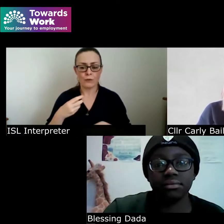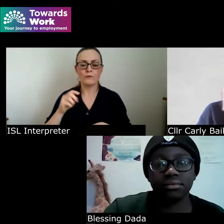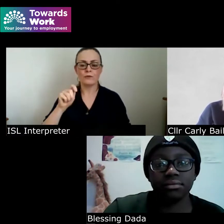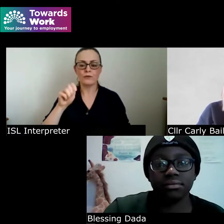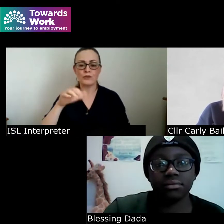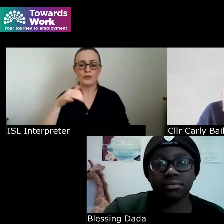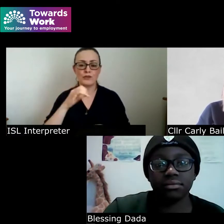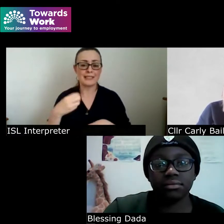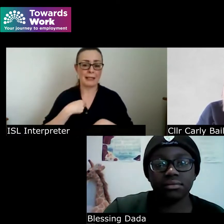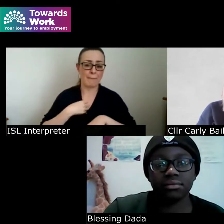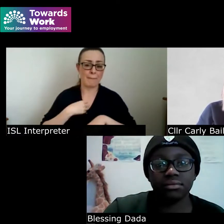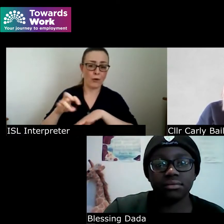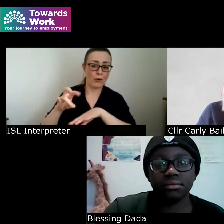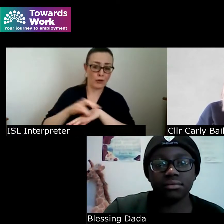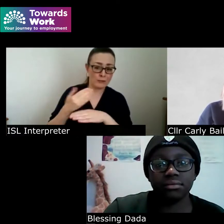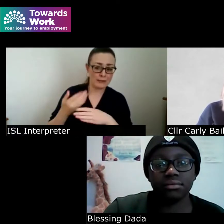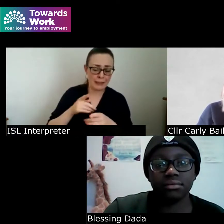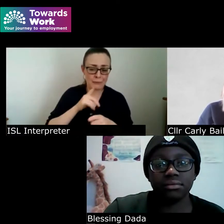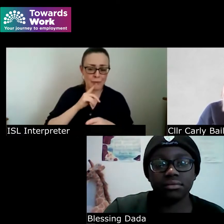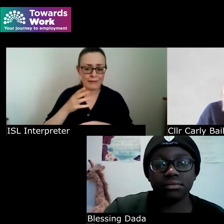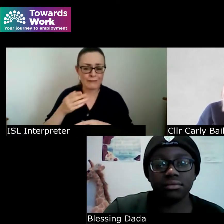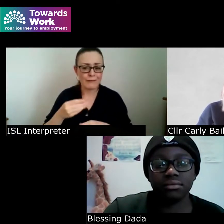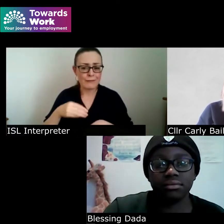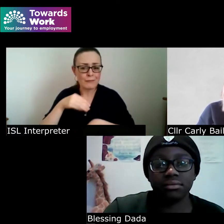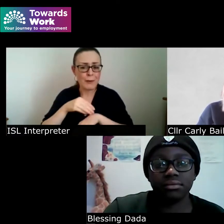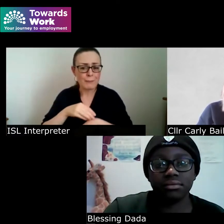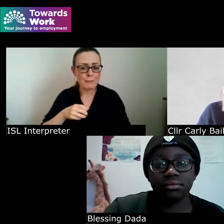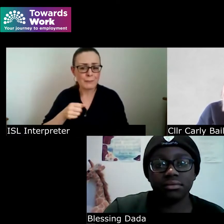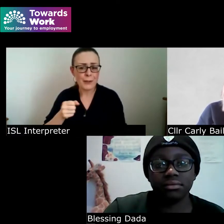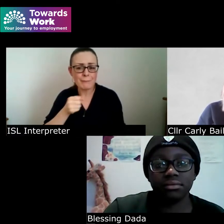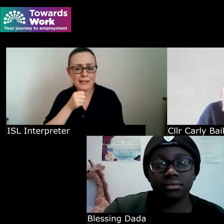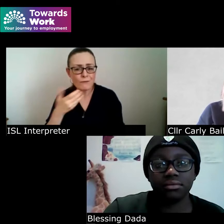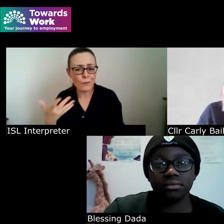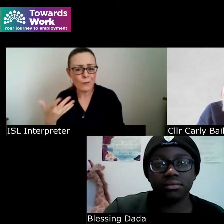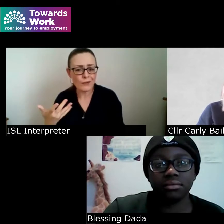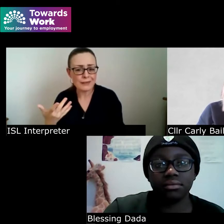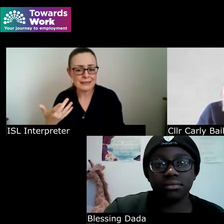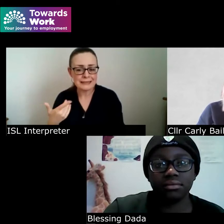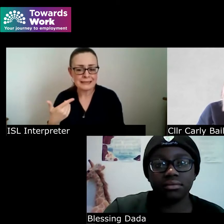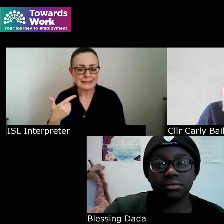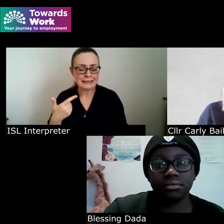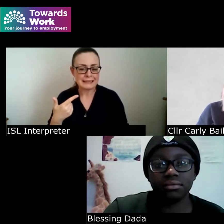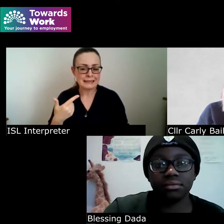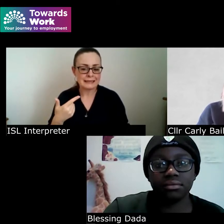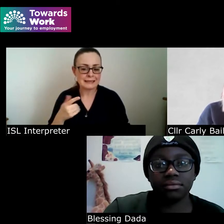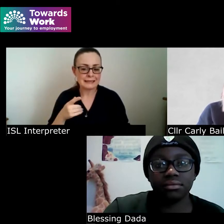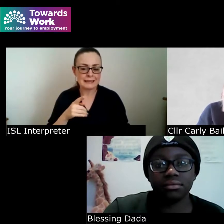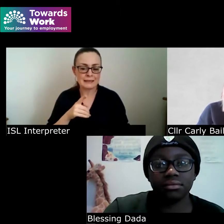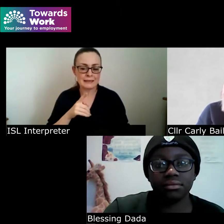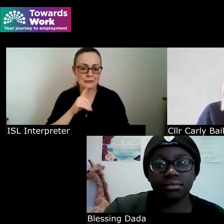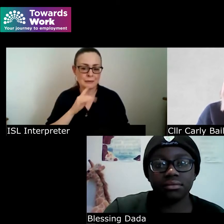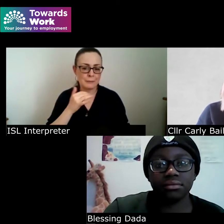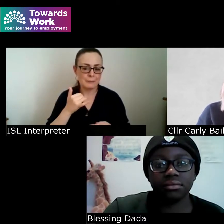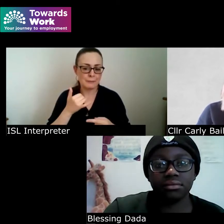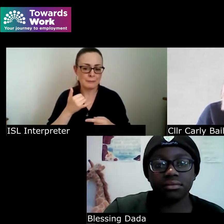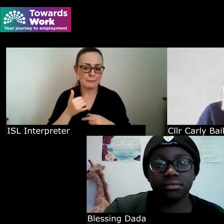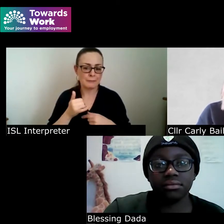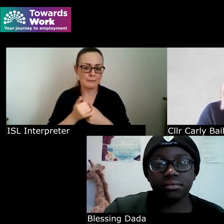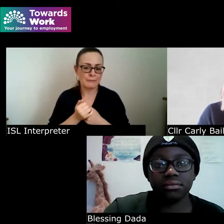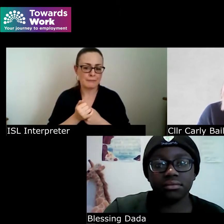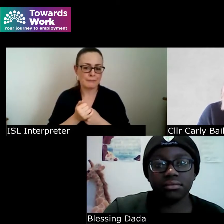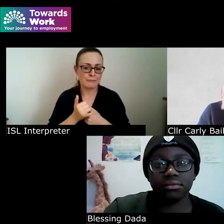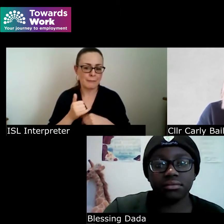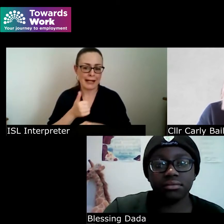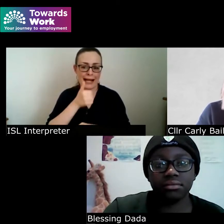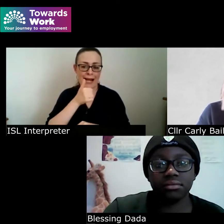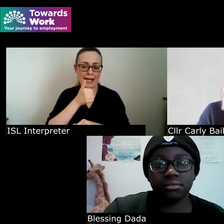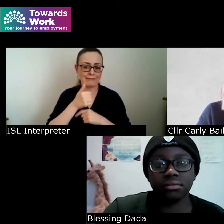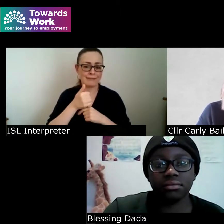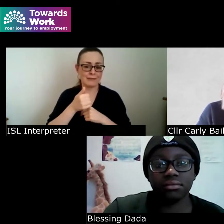you can hear me and so in terms of her act like her day her presentation or whatever and I'd be